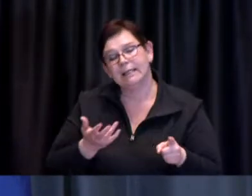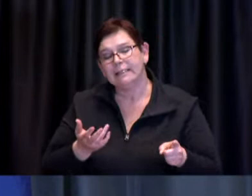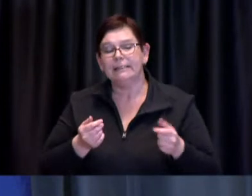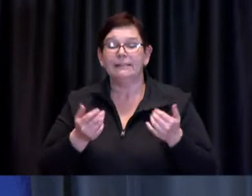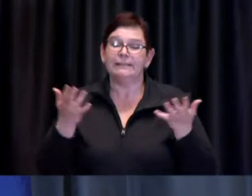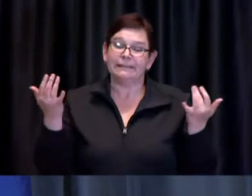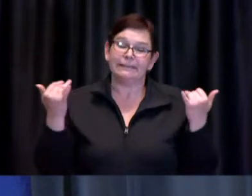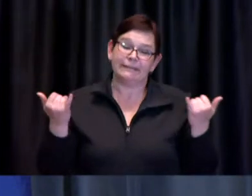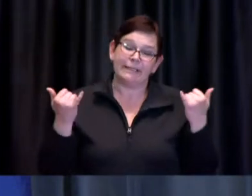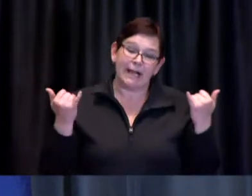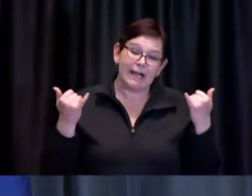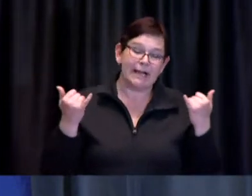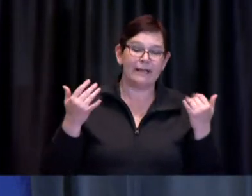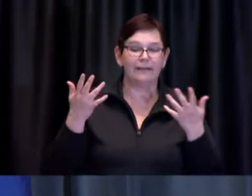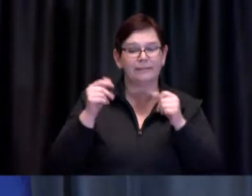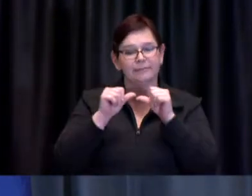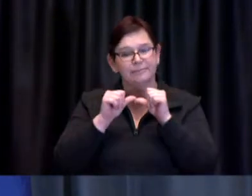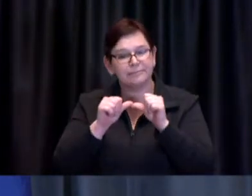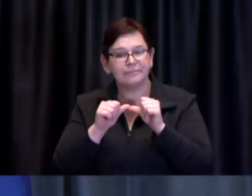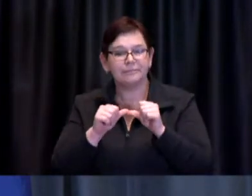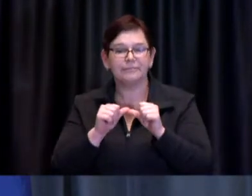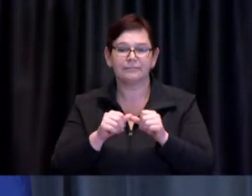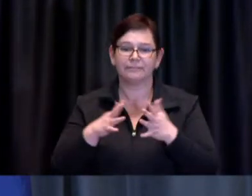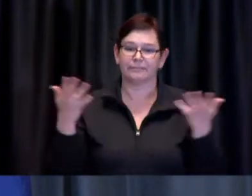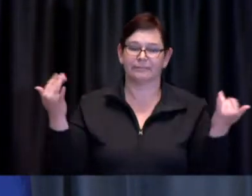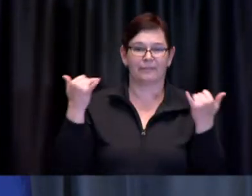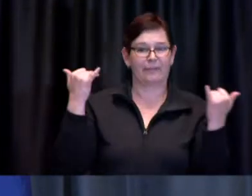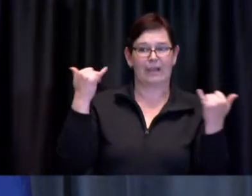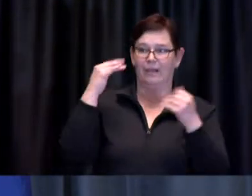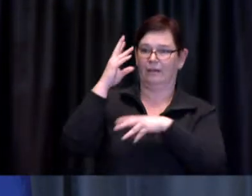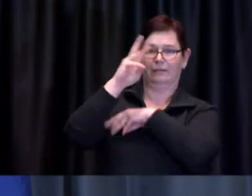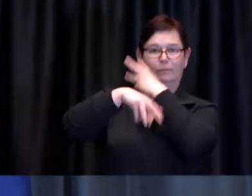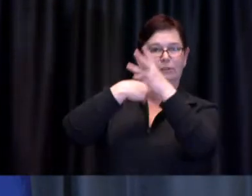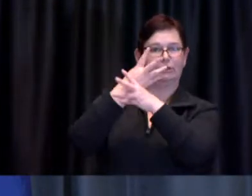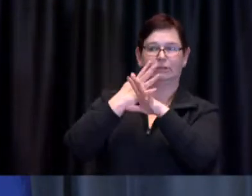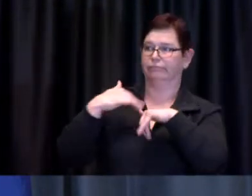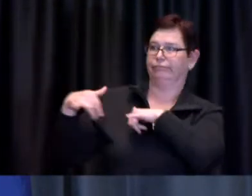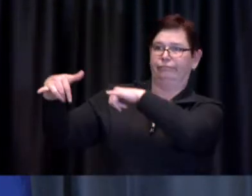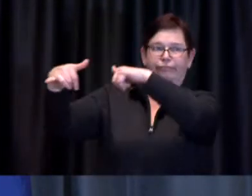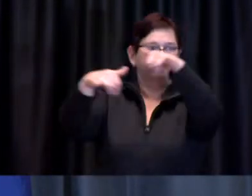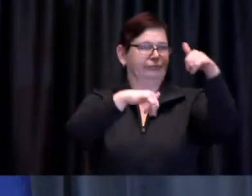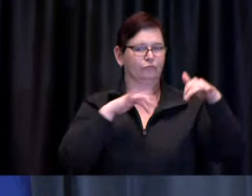I would say our global challenge we we all wish there was a larger supply of vaccine